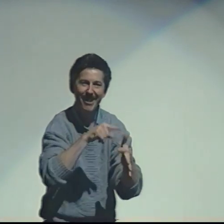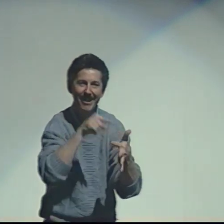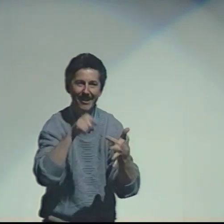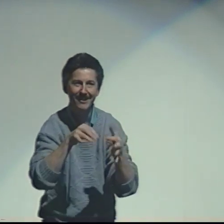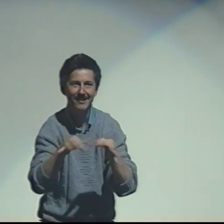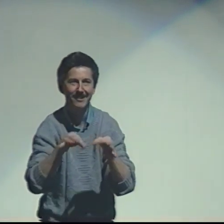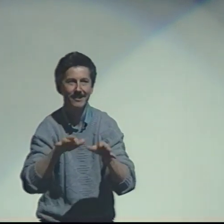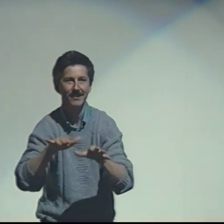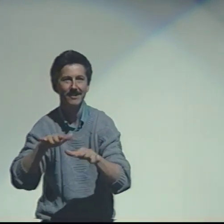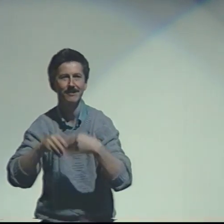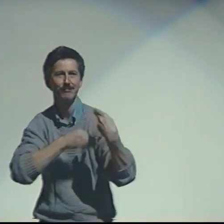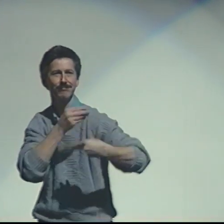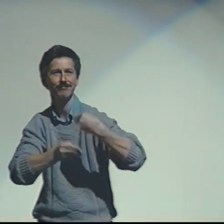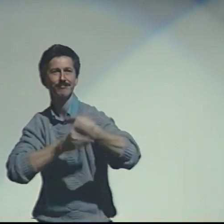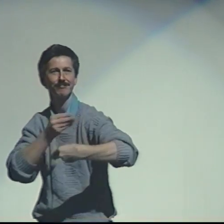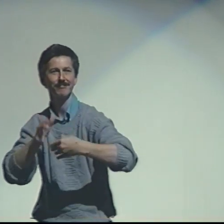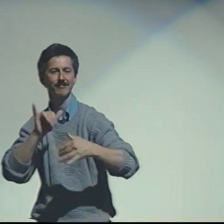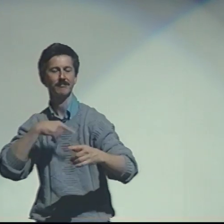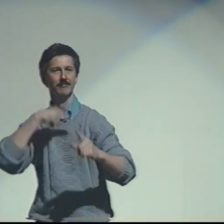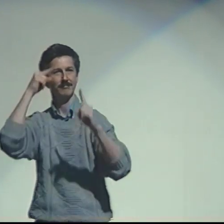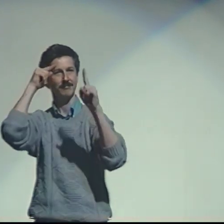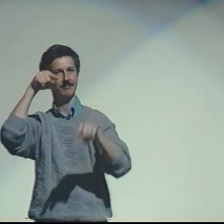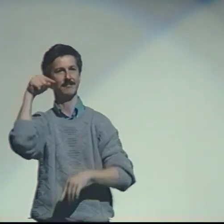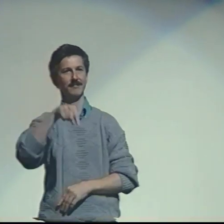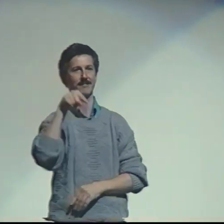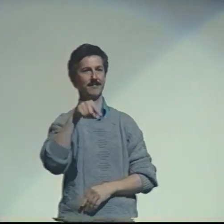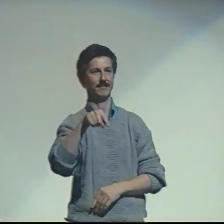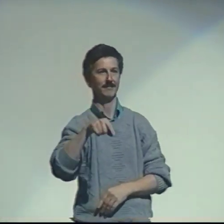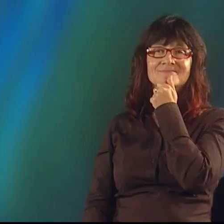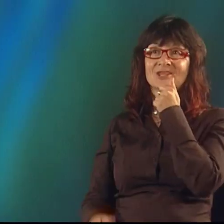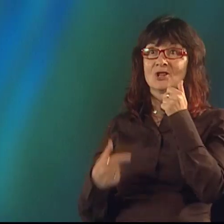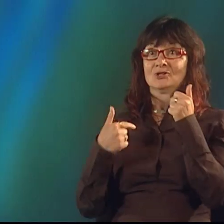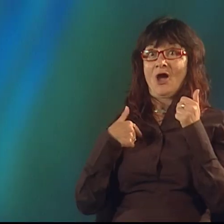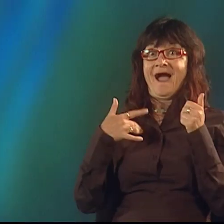and keep it going down through the generations. That is my mission.